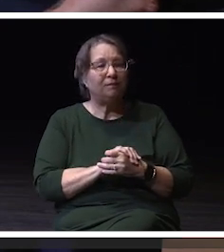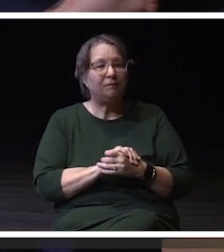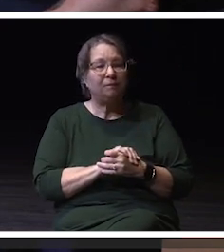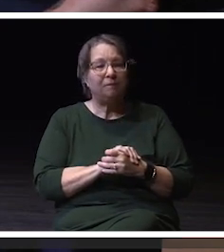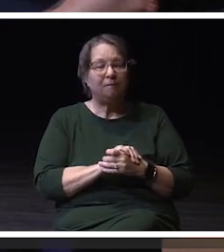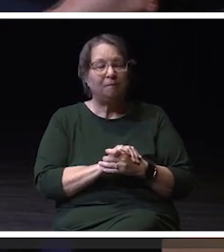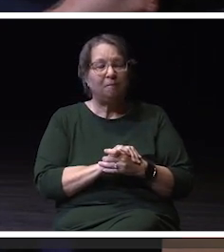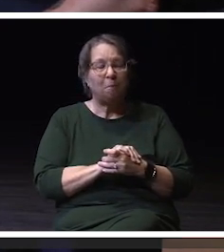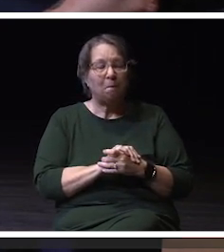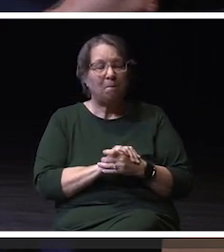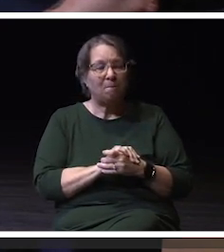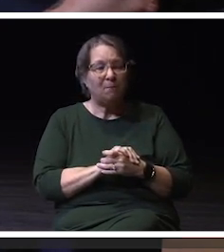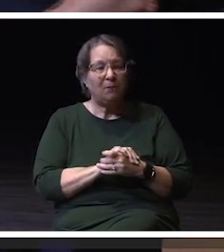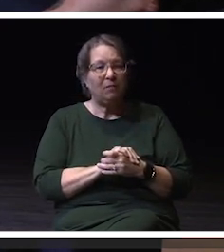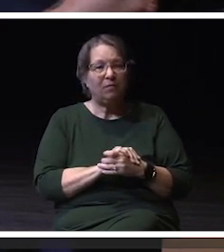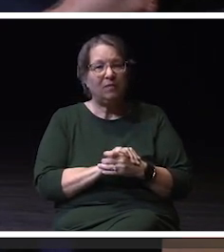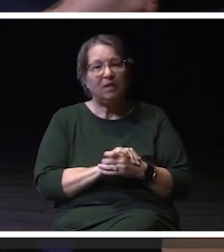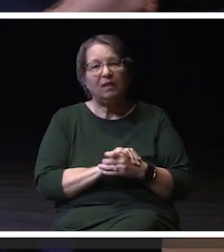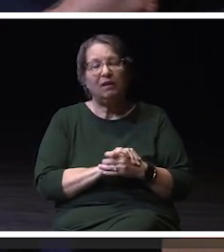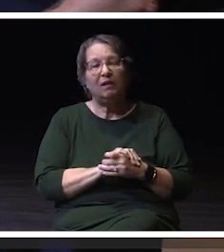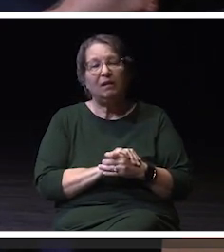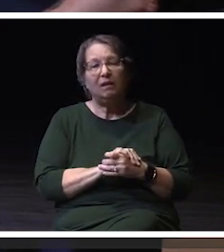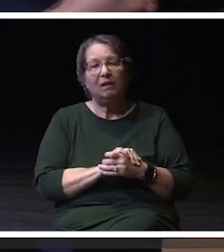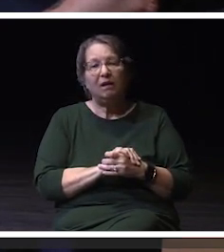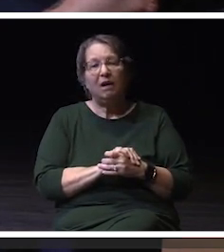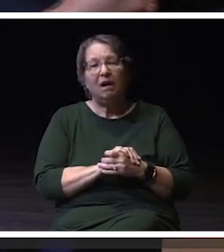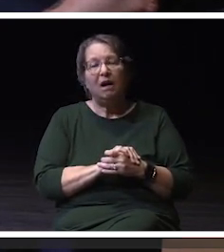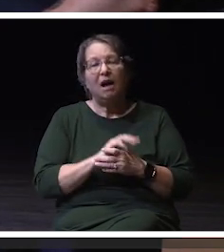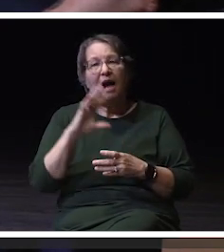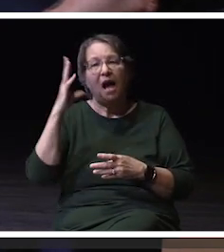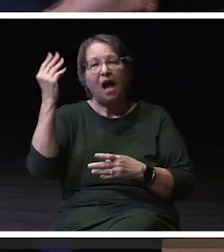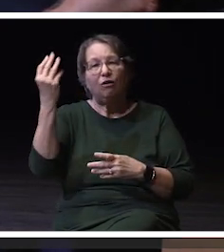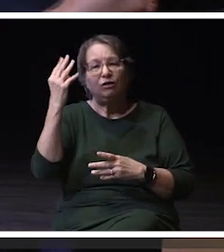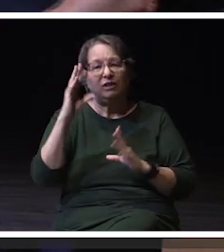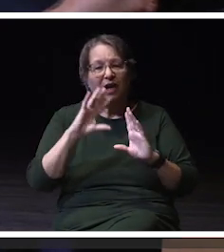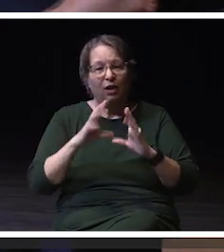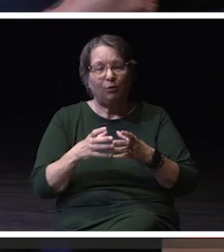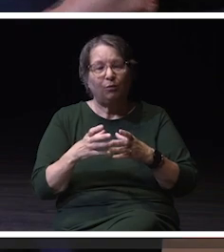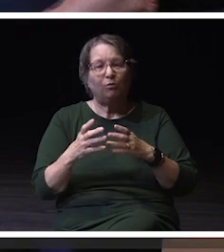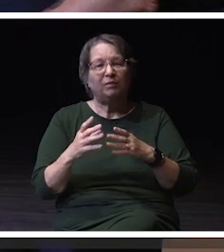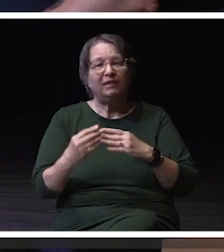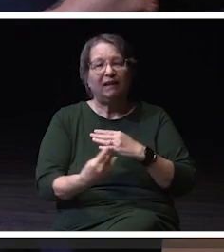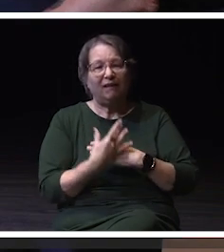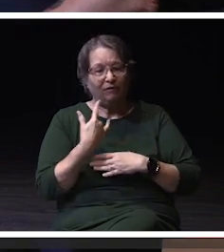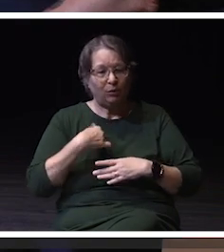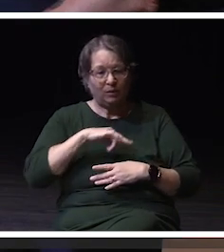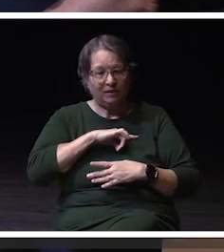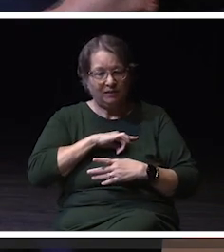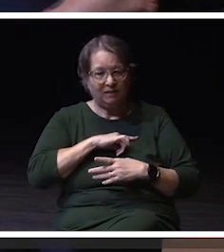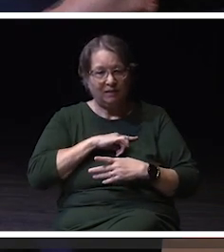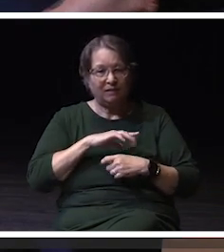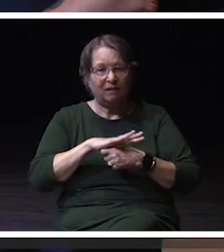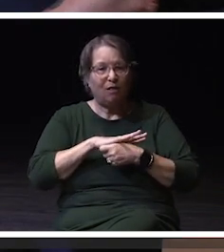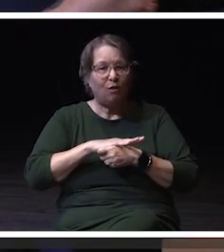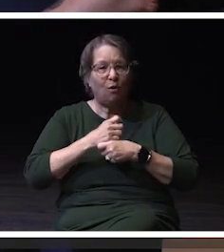the reality of outside influences or outside participations affecting local protests is something that's happening nationwide.